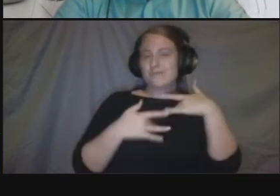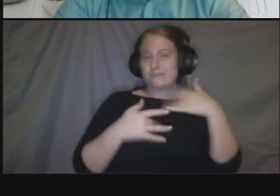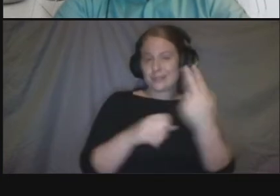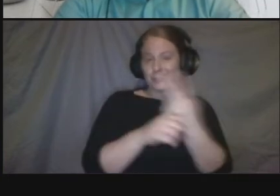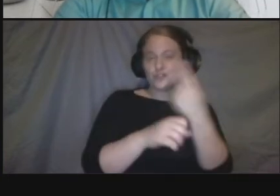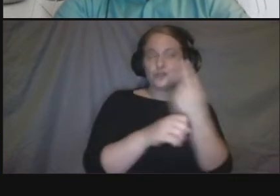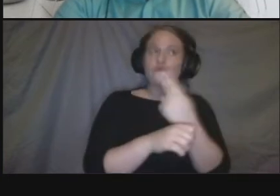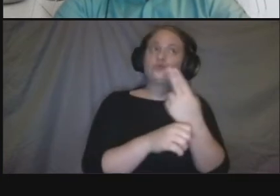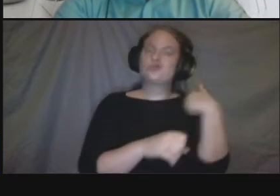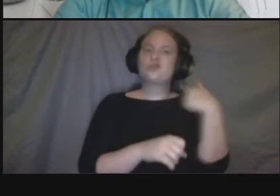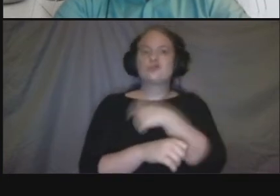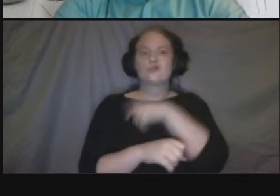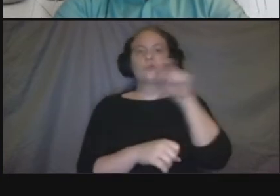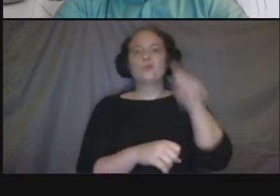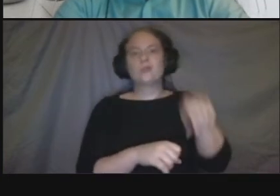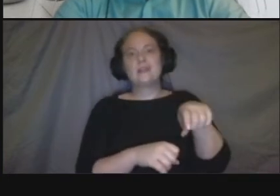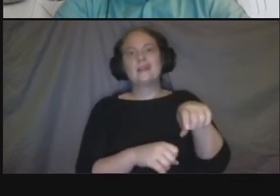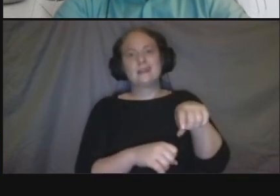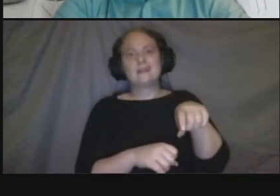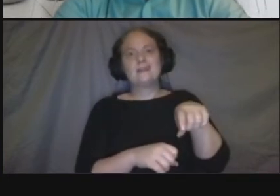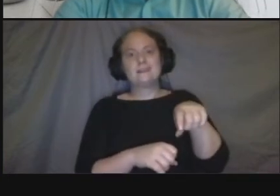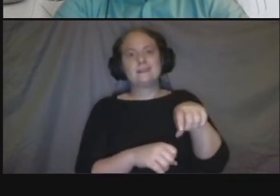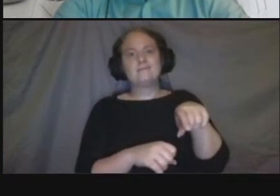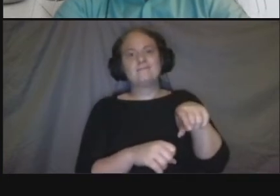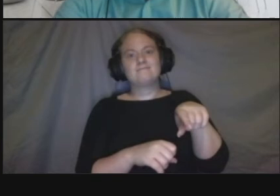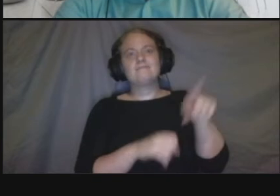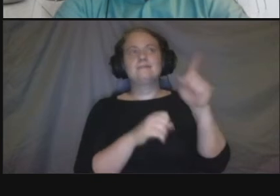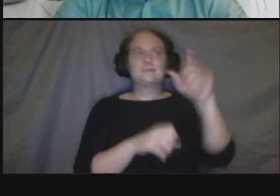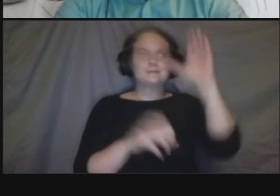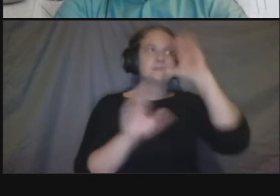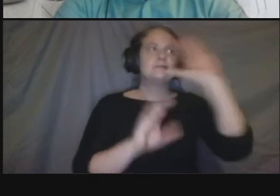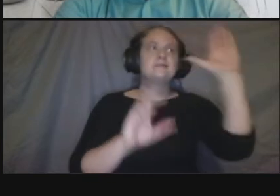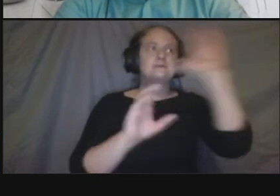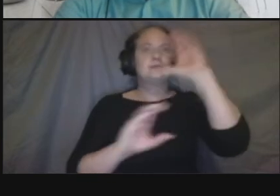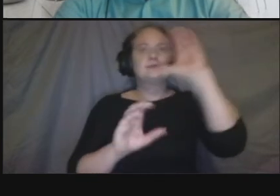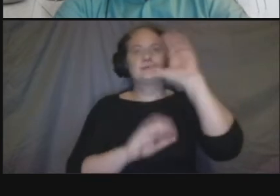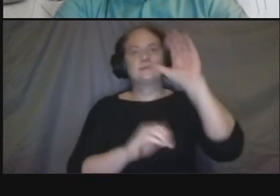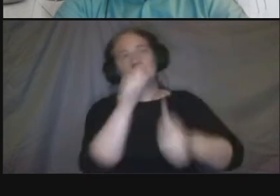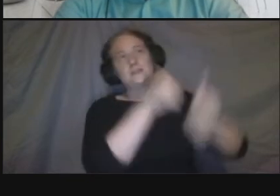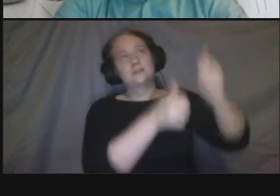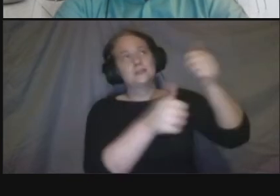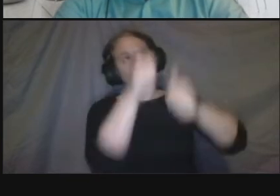you know more detailed questions that you have on that we're happy to follow up with you